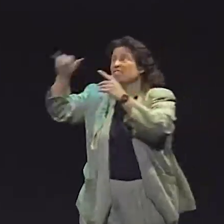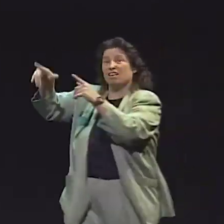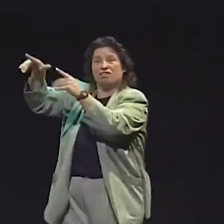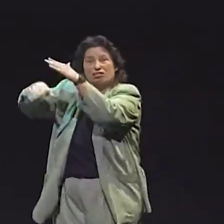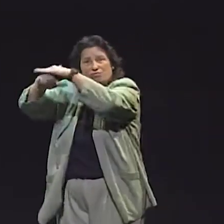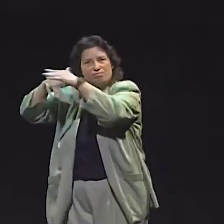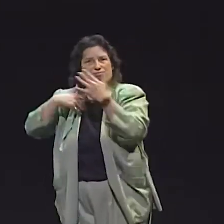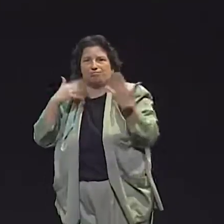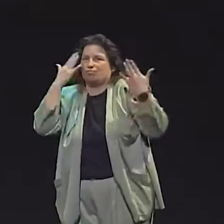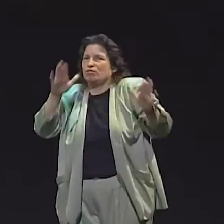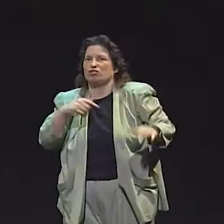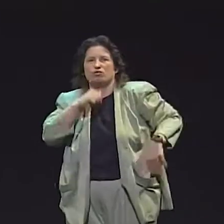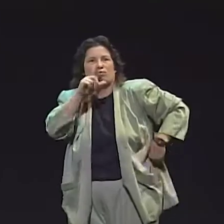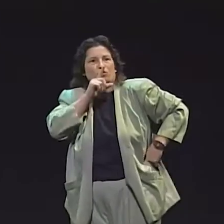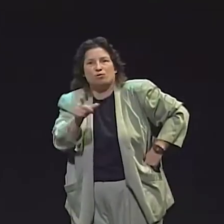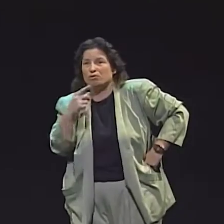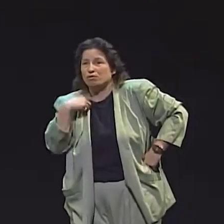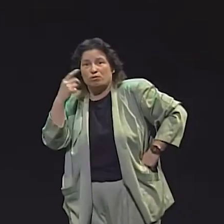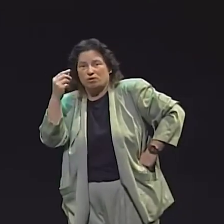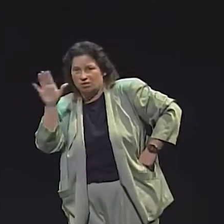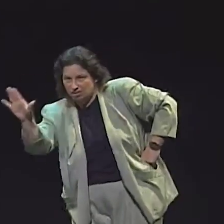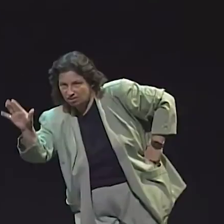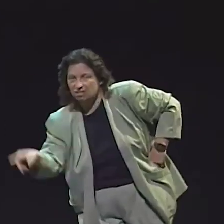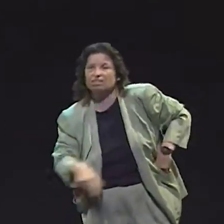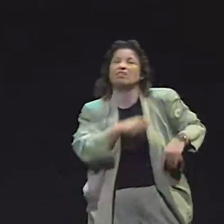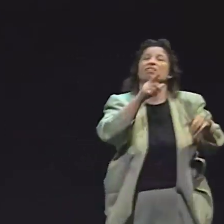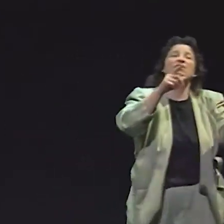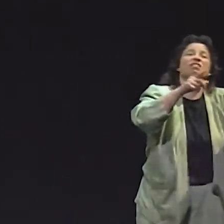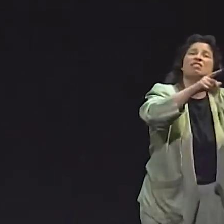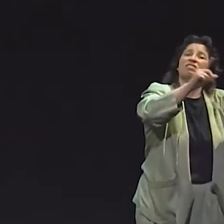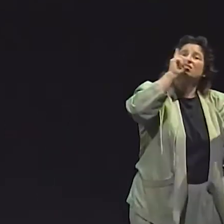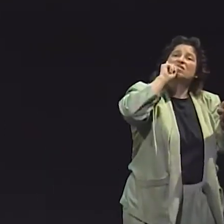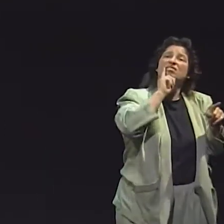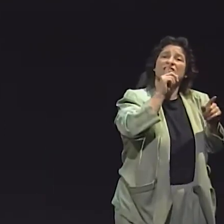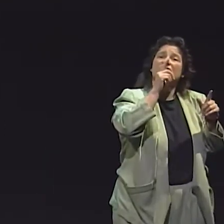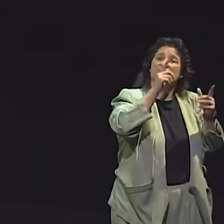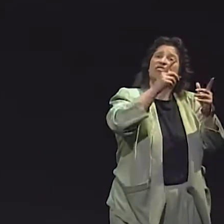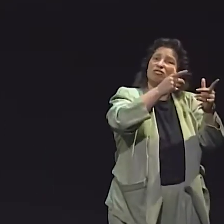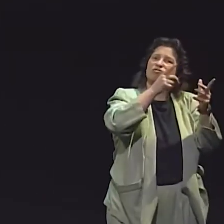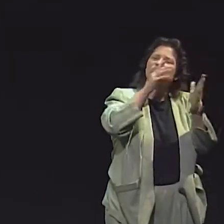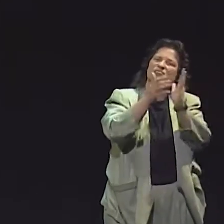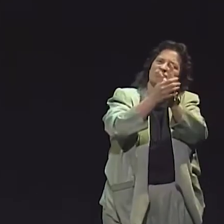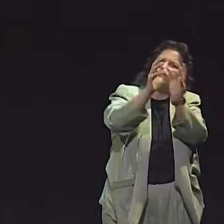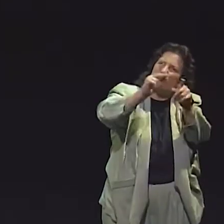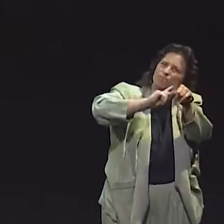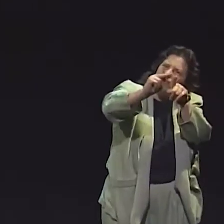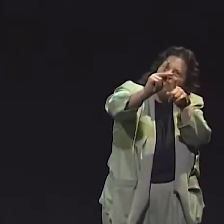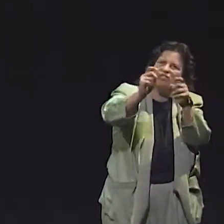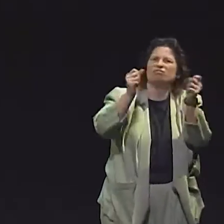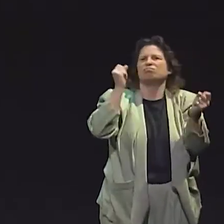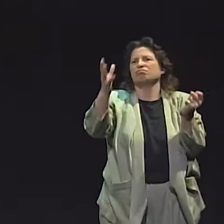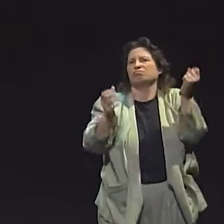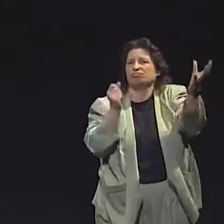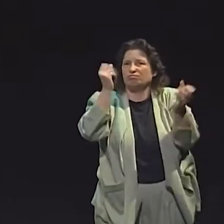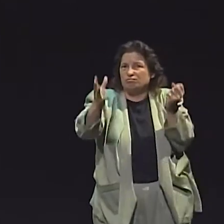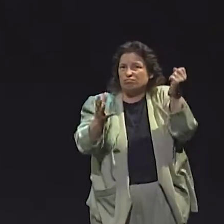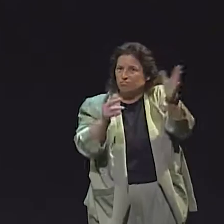THEY HAD 8.626.95 AS THEIR SCORE, AND I WONDERED IF MAYBE THAT MEANS